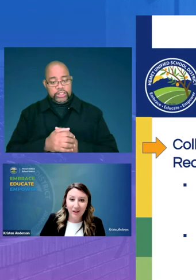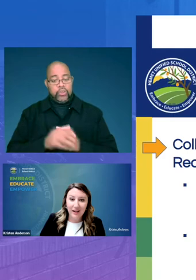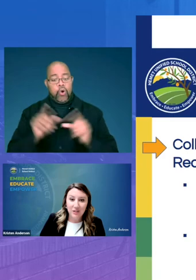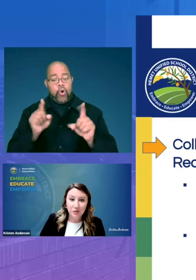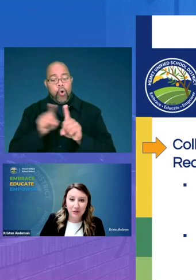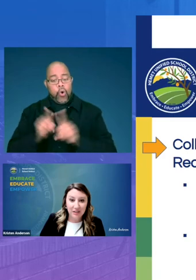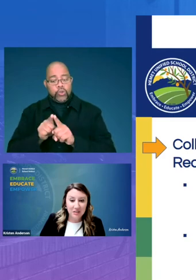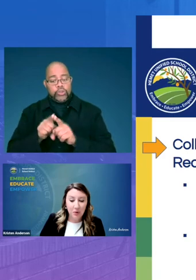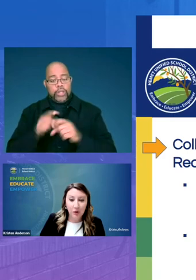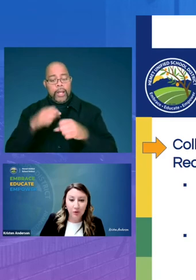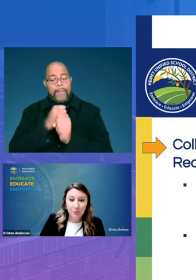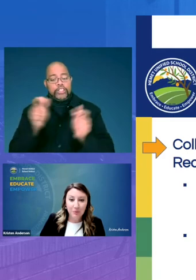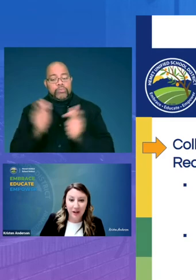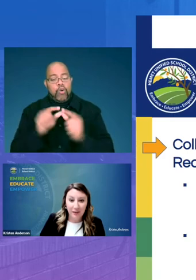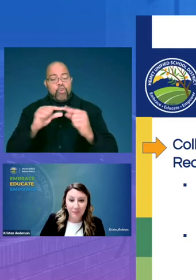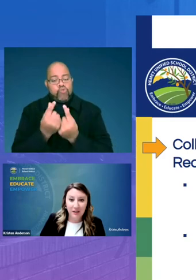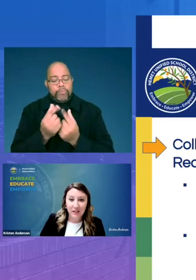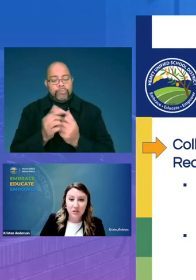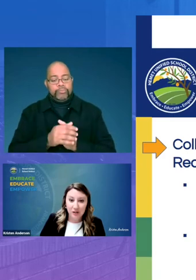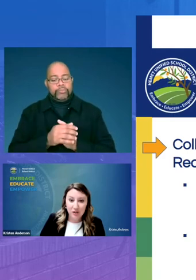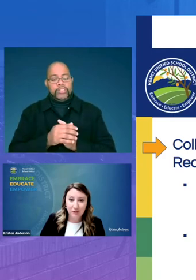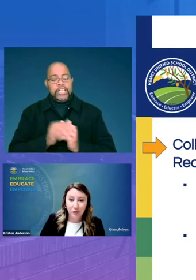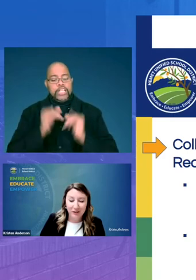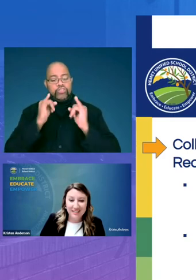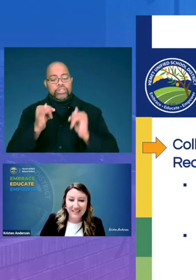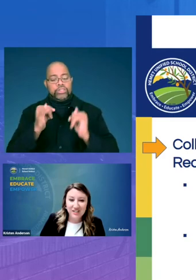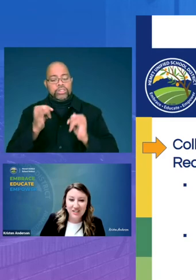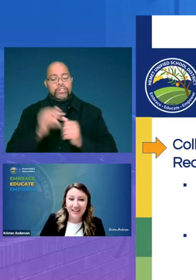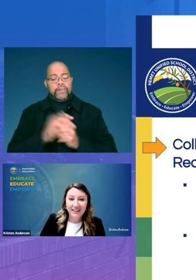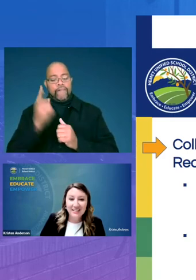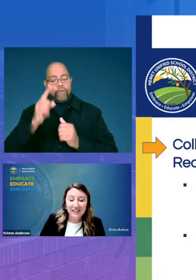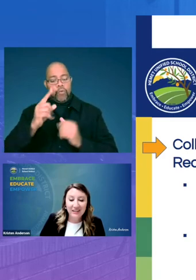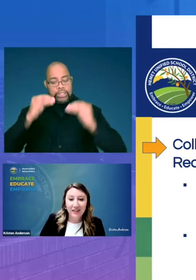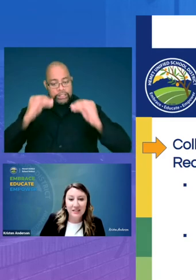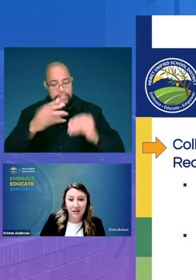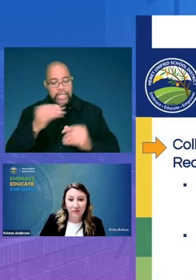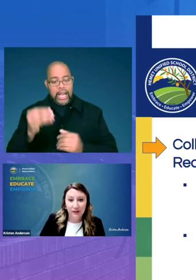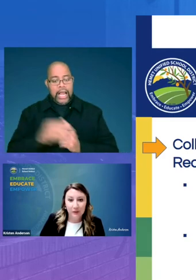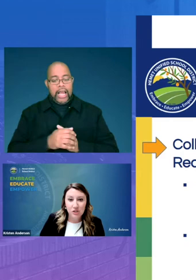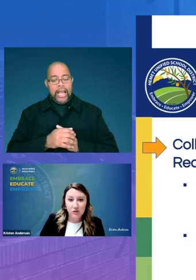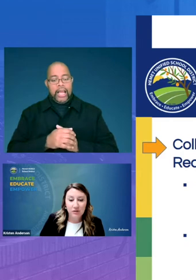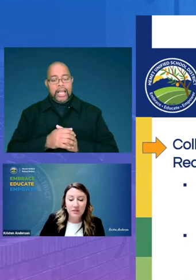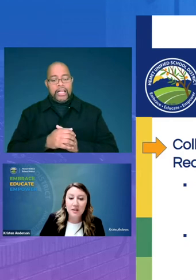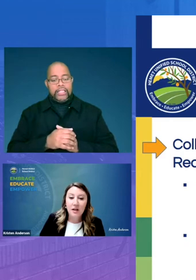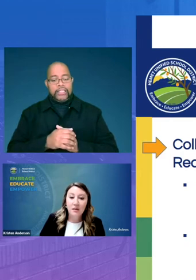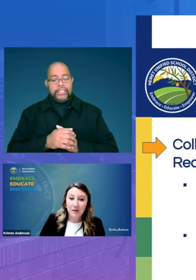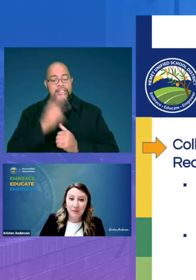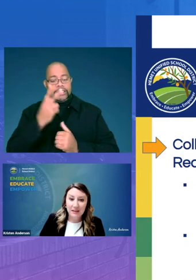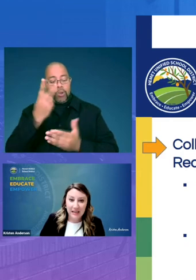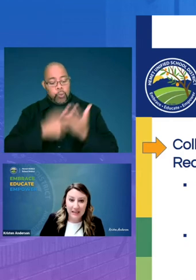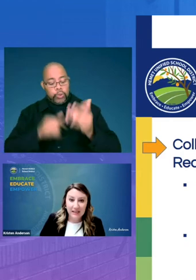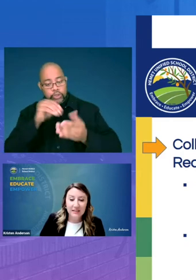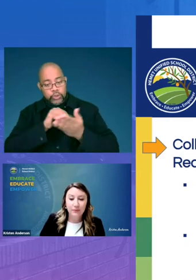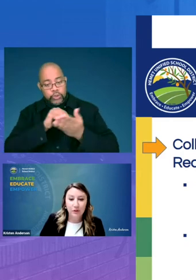as create small group instruction for re-teach and even identify which students may be candidates for